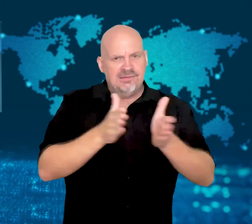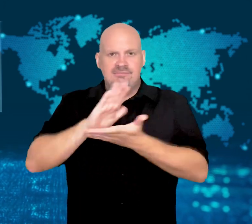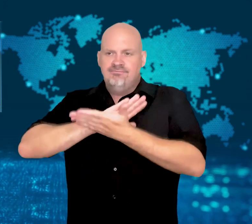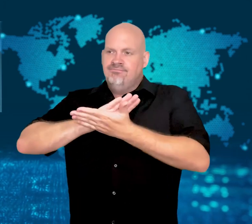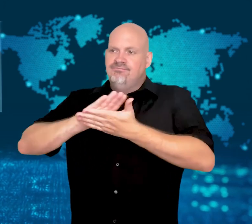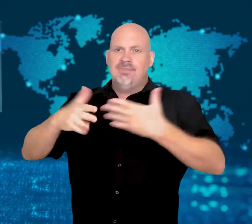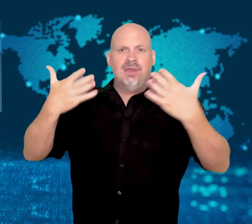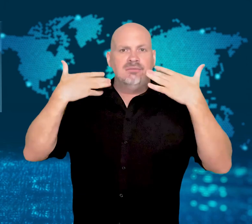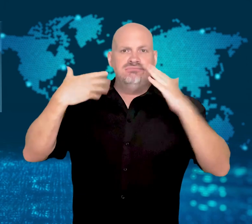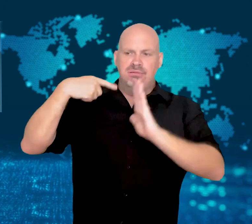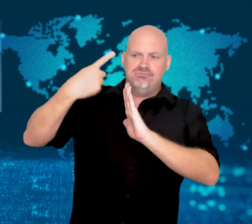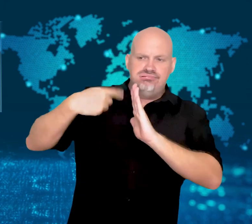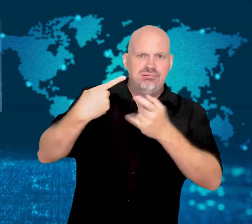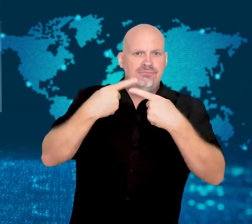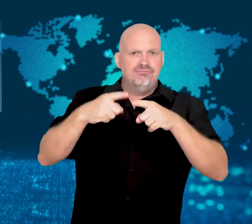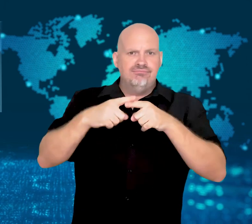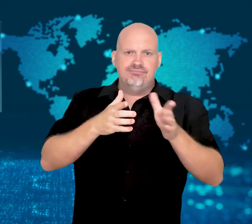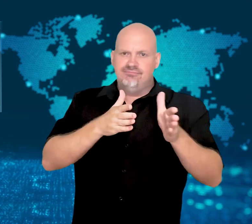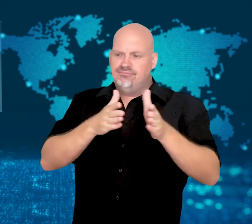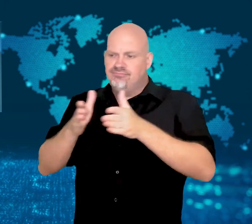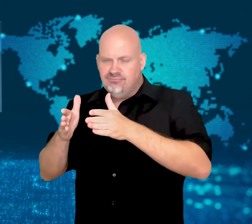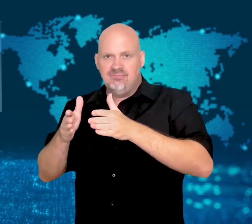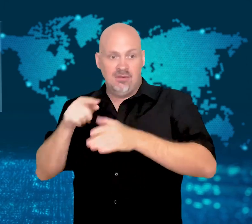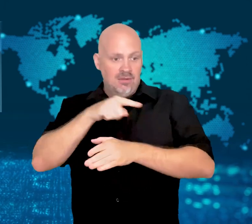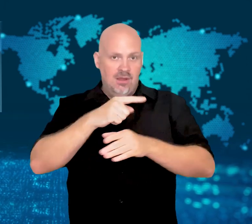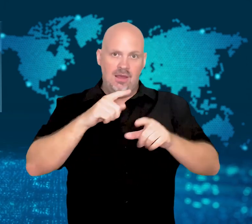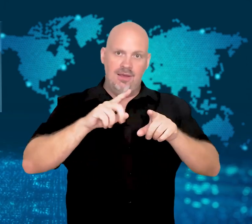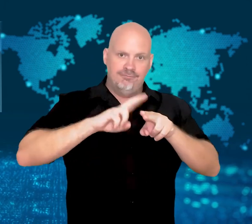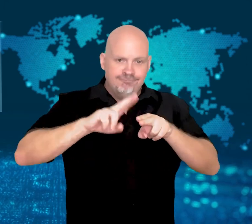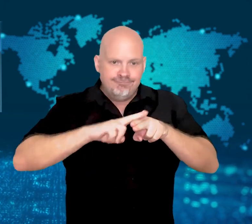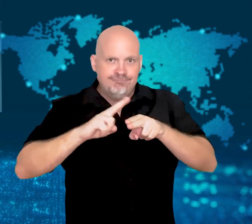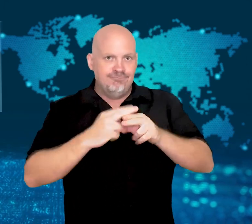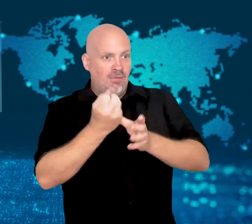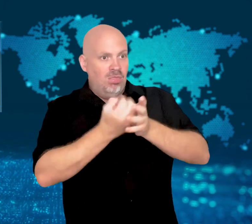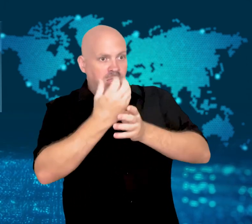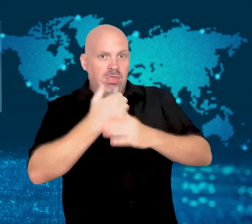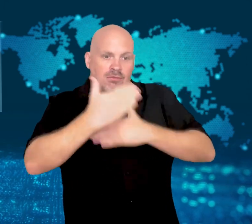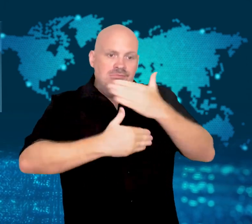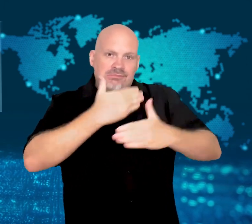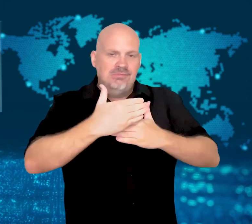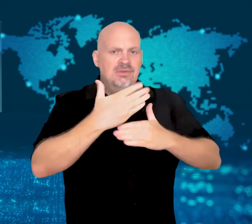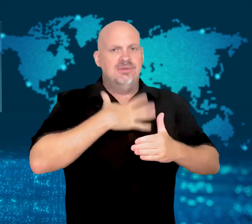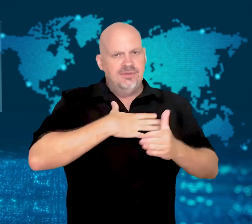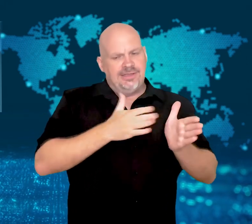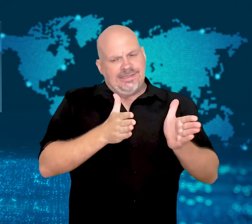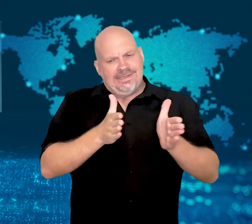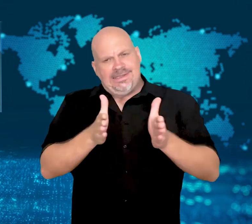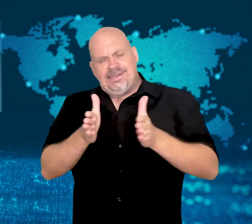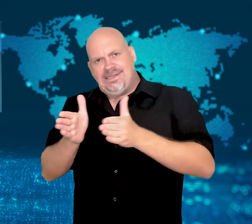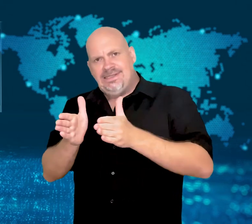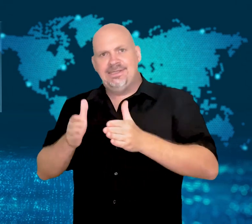supplies instead of fixing broken-down plants.